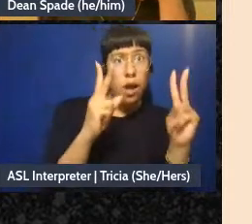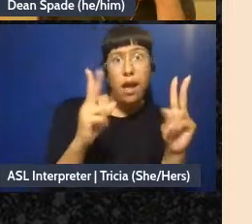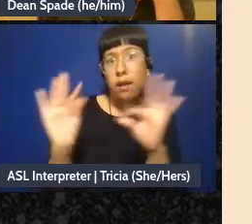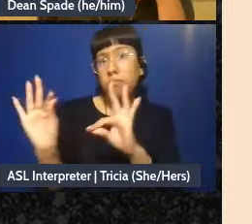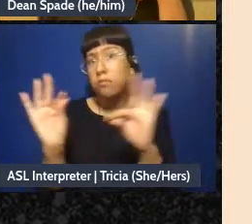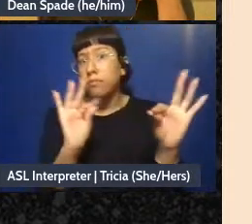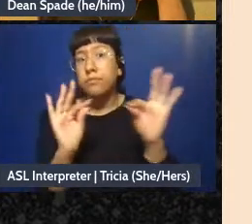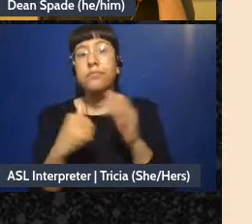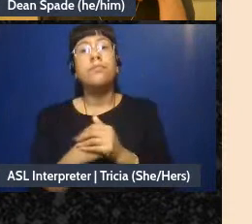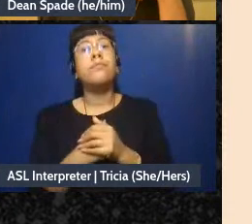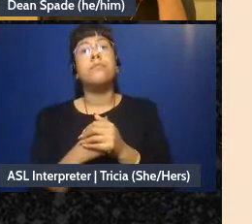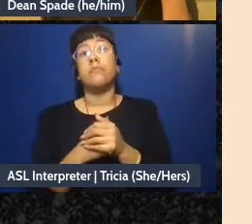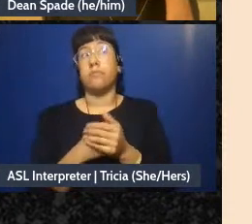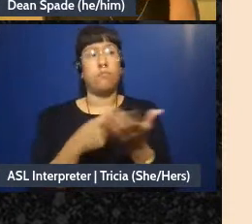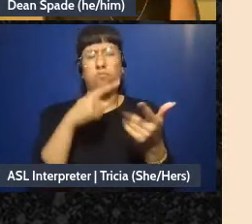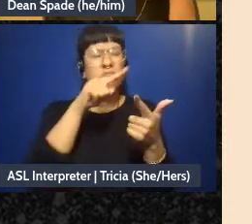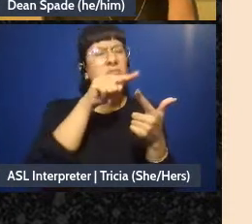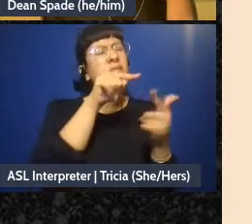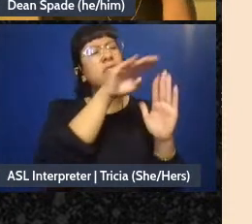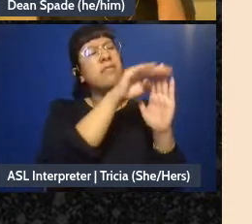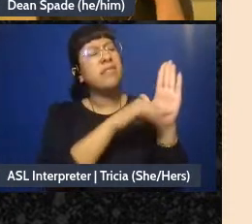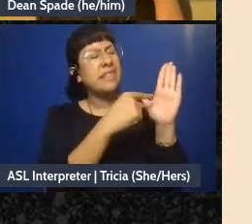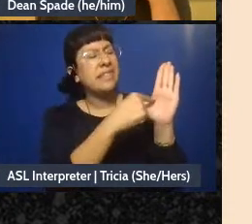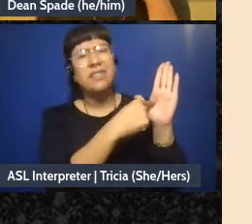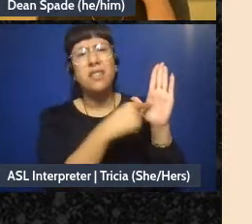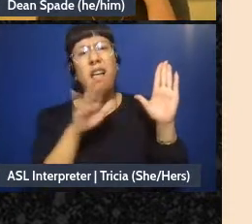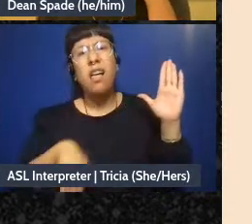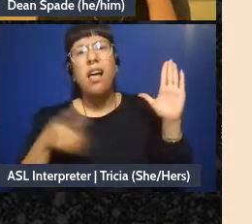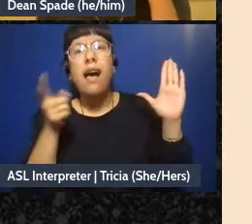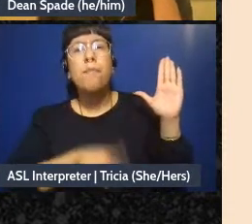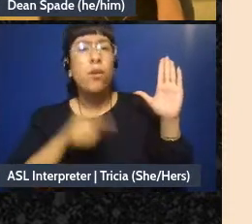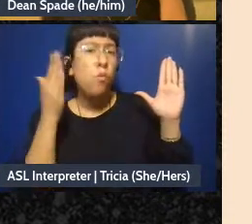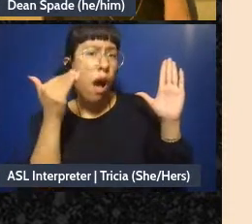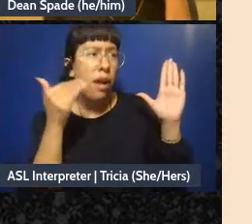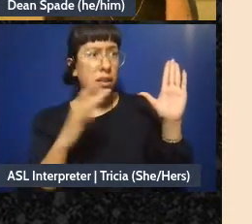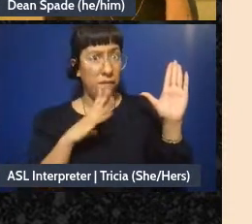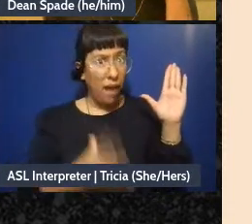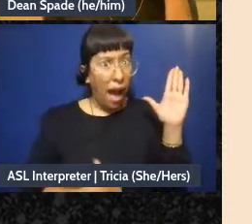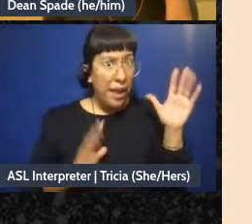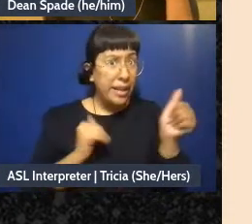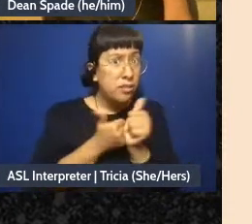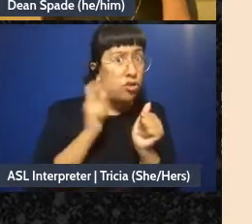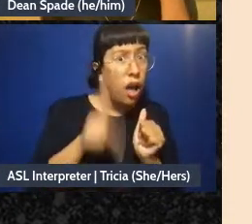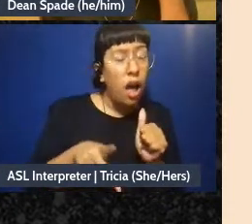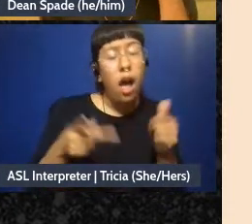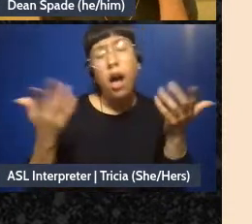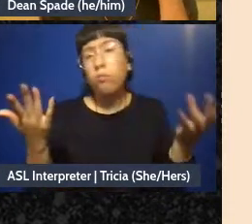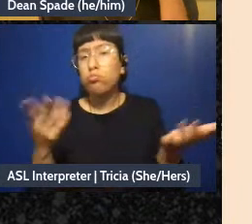did some stuff not happen? Why is that? Cool. Or do we want to catch up on that stuff?